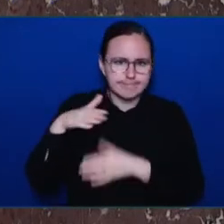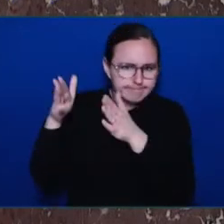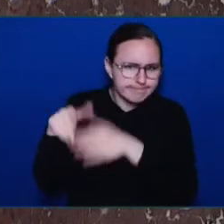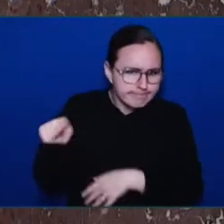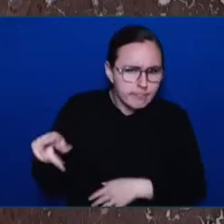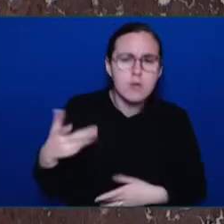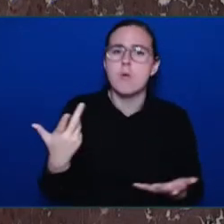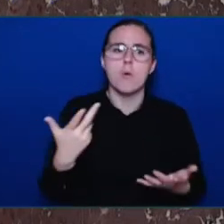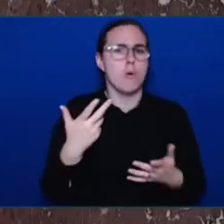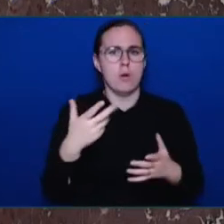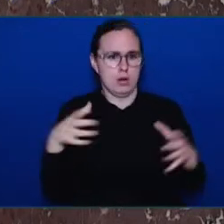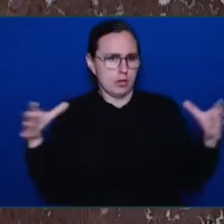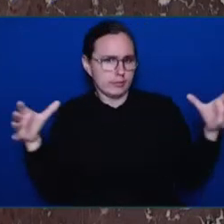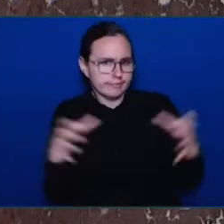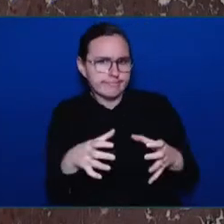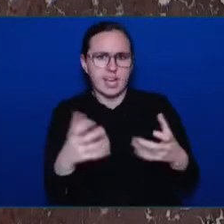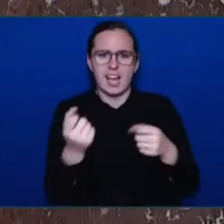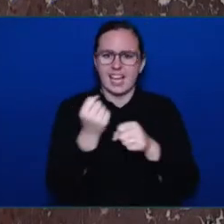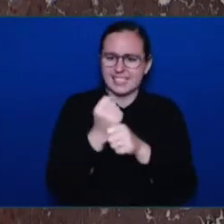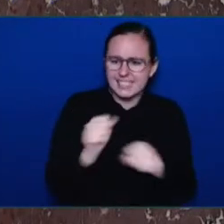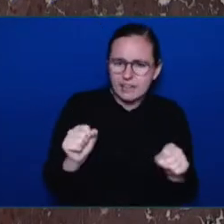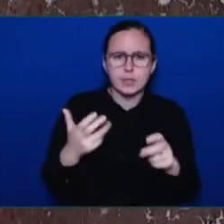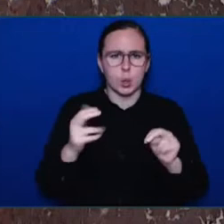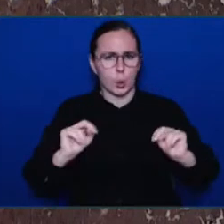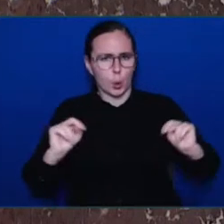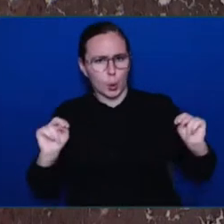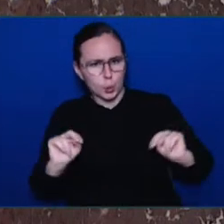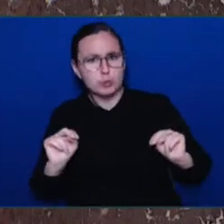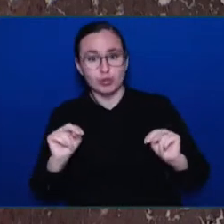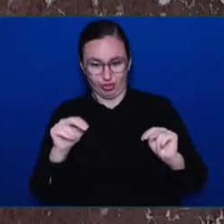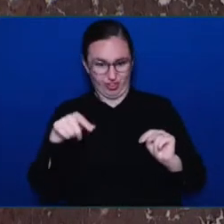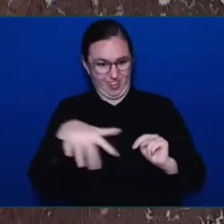of apology to the chance for healing.